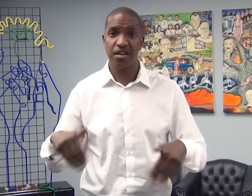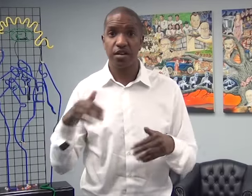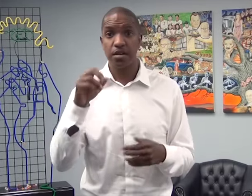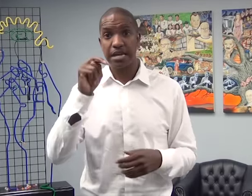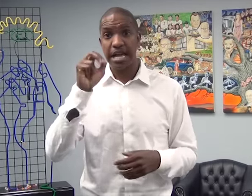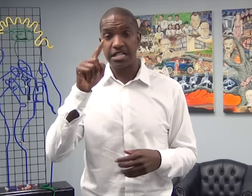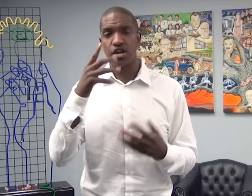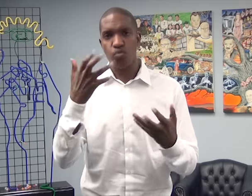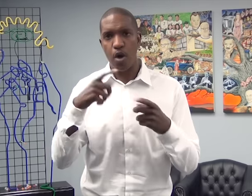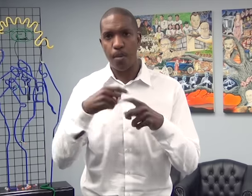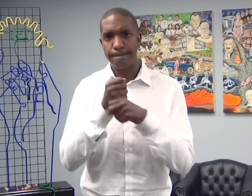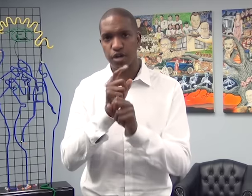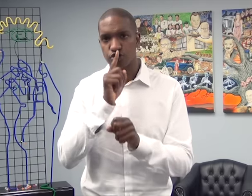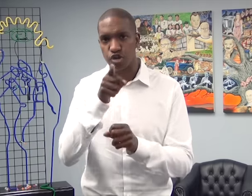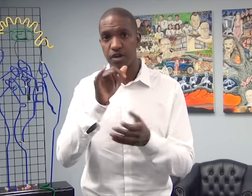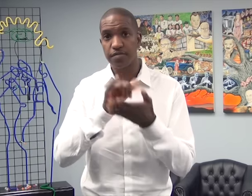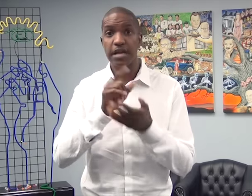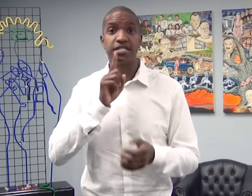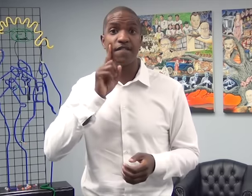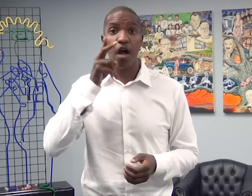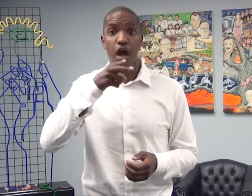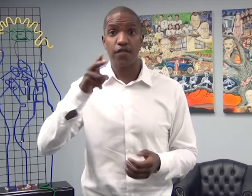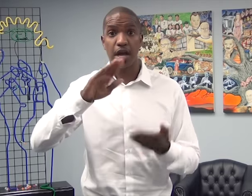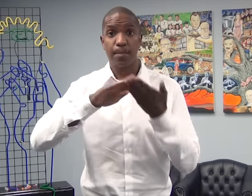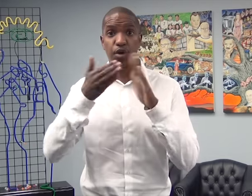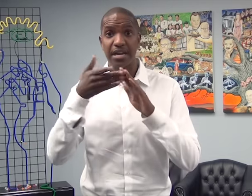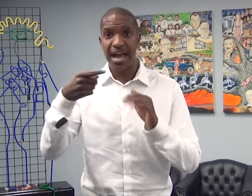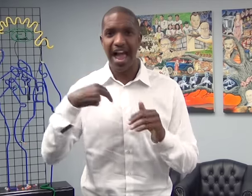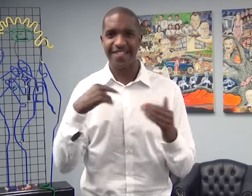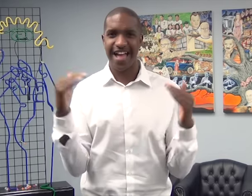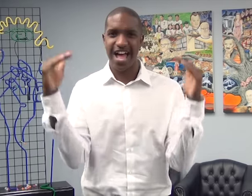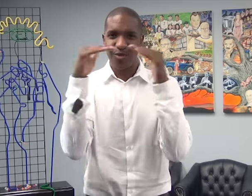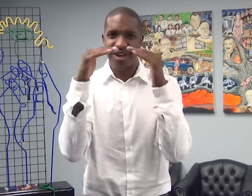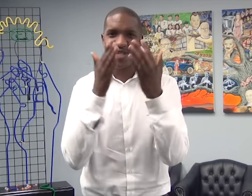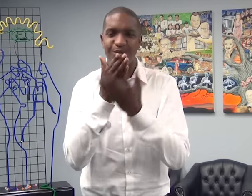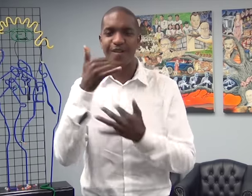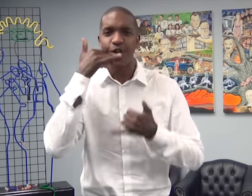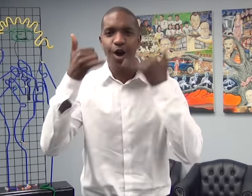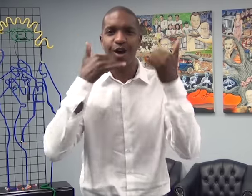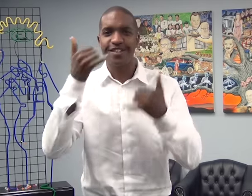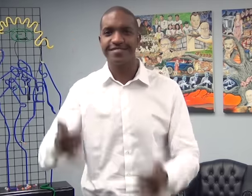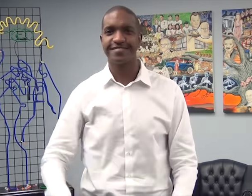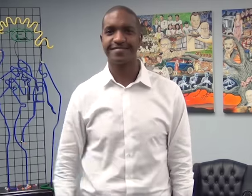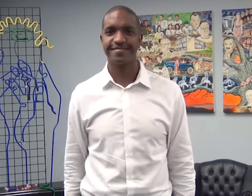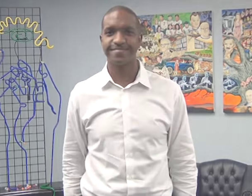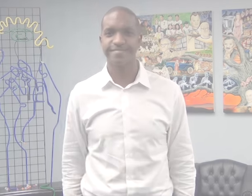To be able to live as anyone else, deaf and hard of hearing people must be able to call anyone via the relay. The NAD is working hard to ensure this.